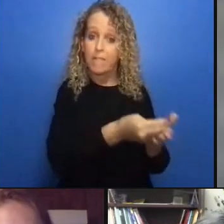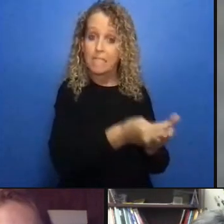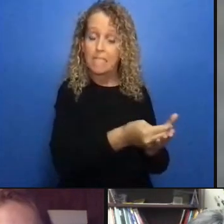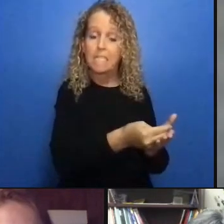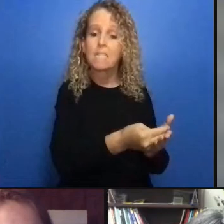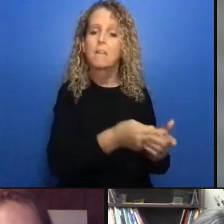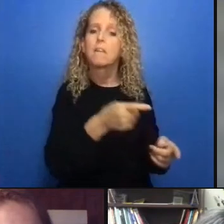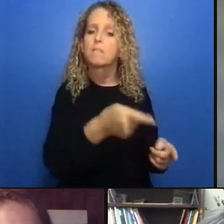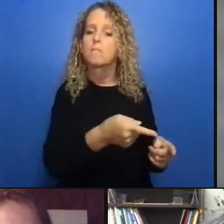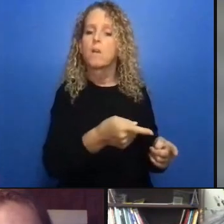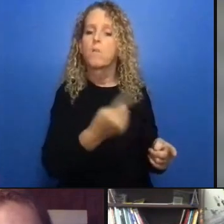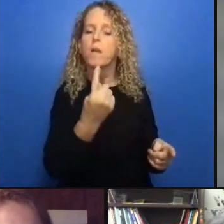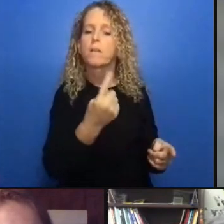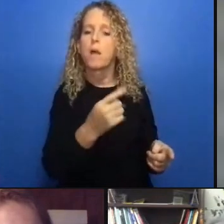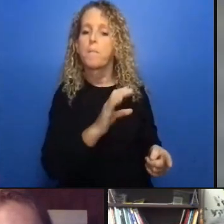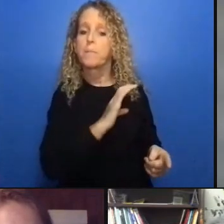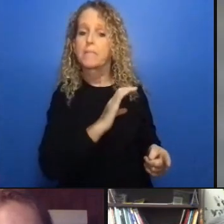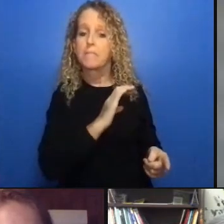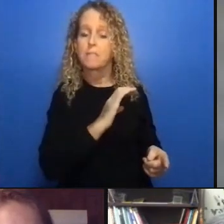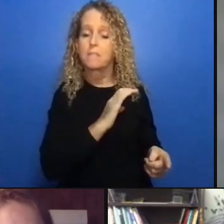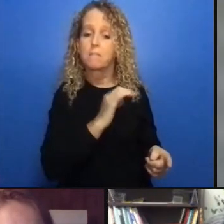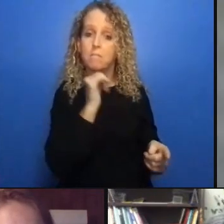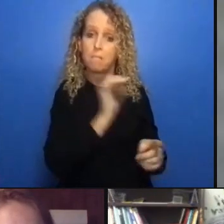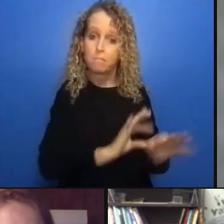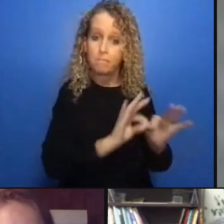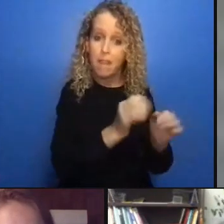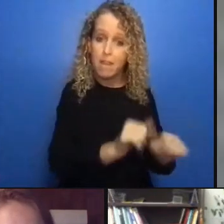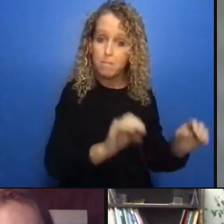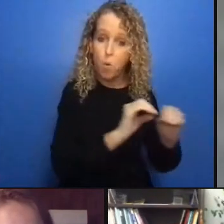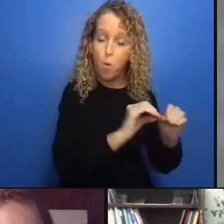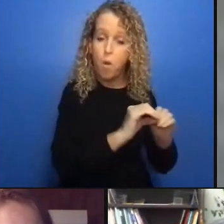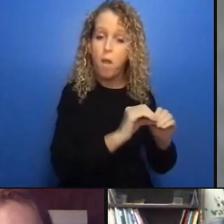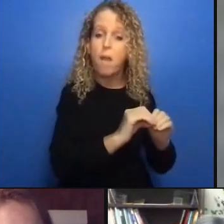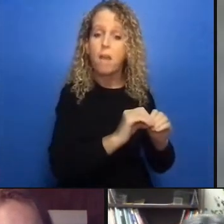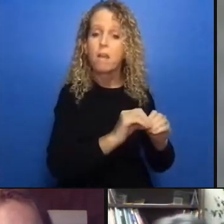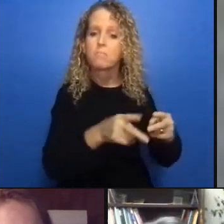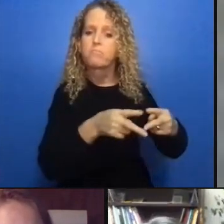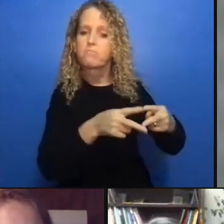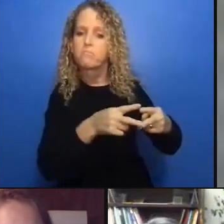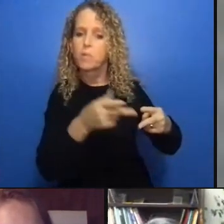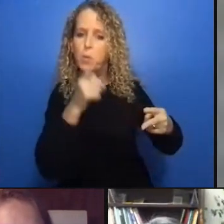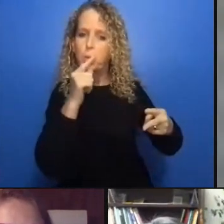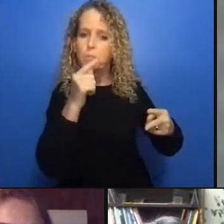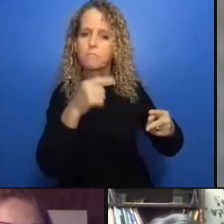there have been systematic discussions between judges and crown attorneys unfortunately so there